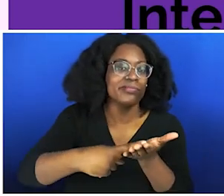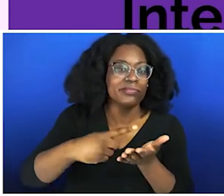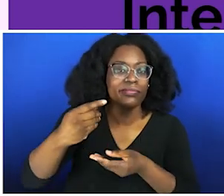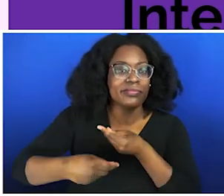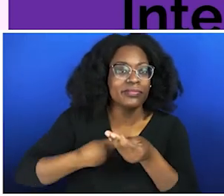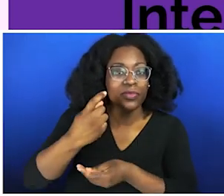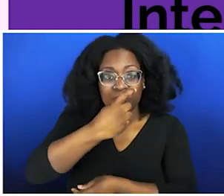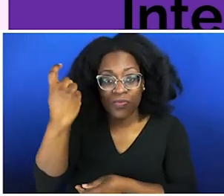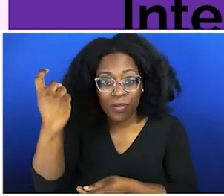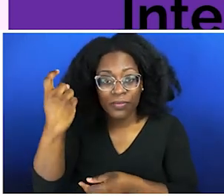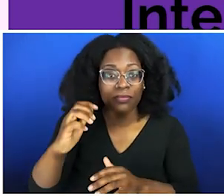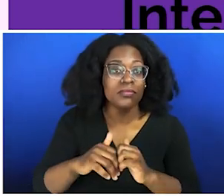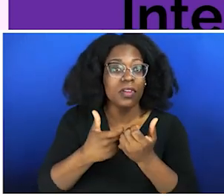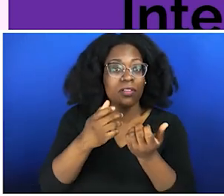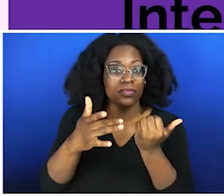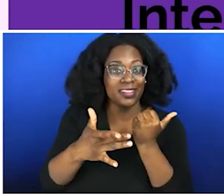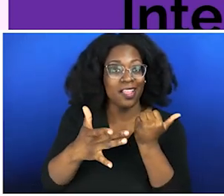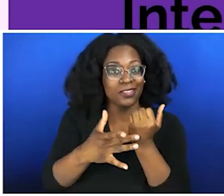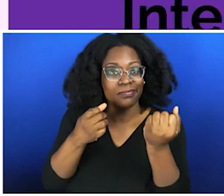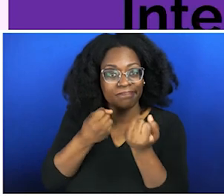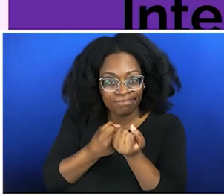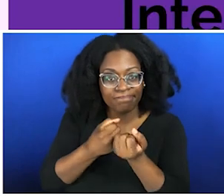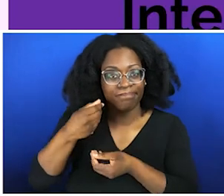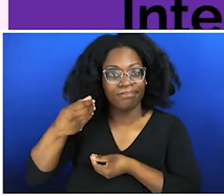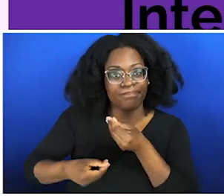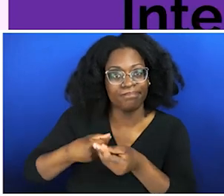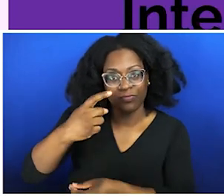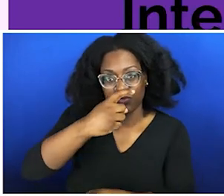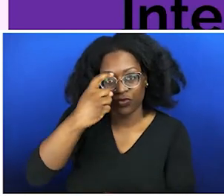what can allies really do to help to start to transform those trends and dynamics? Because